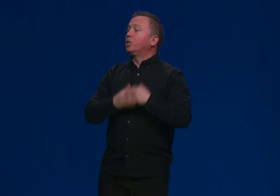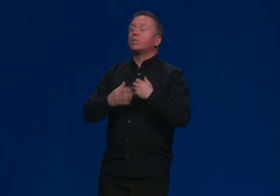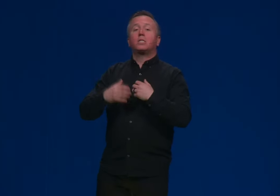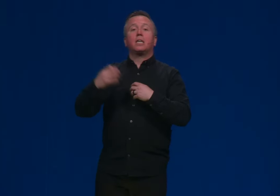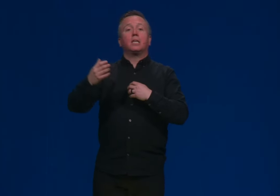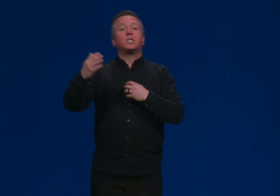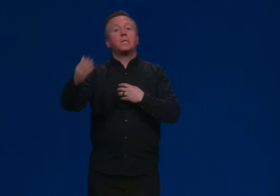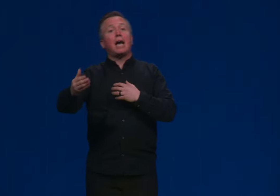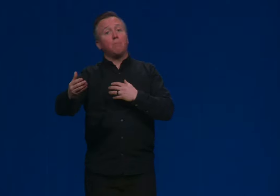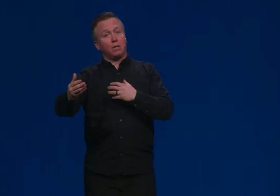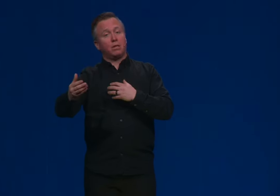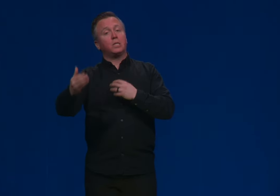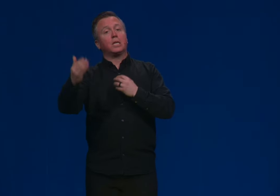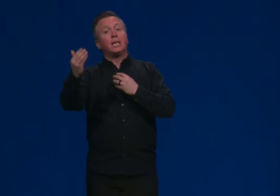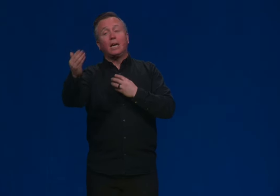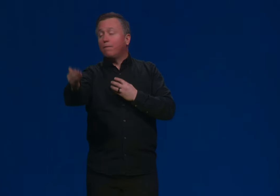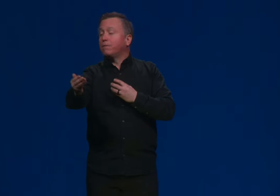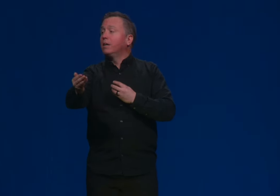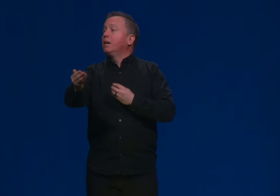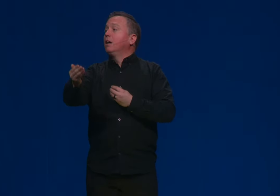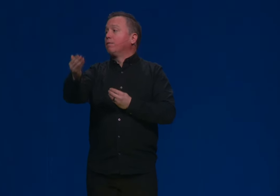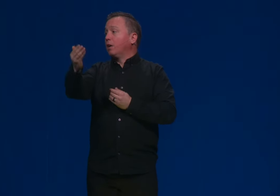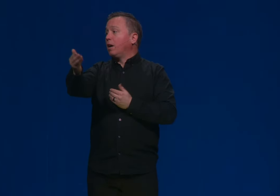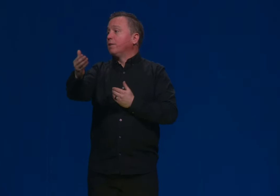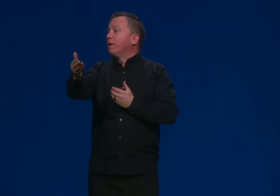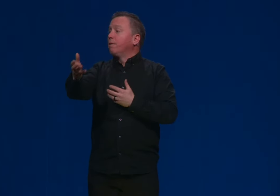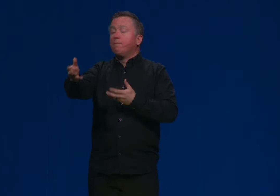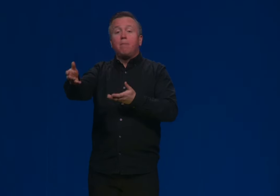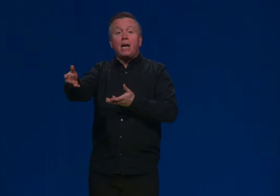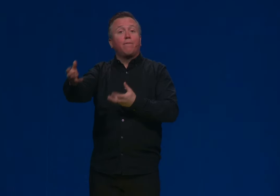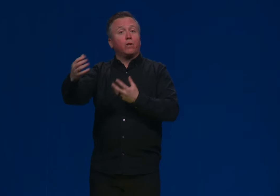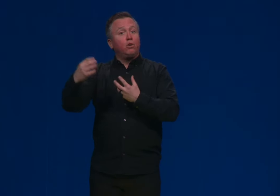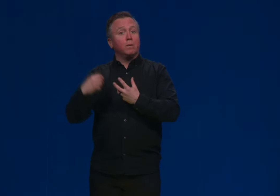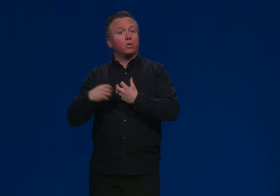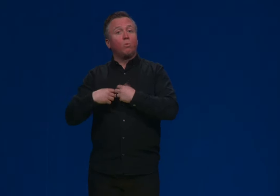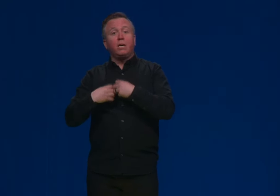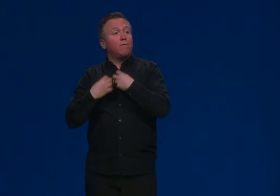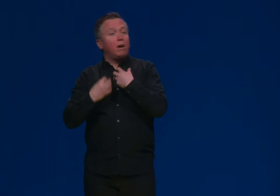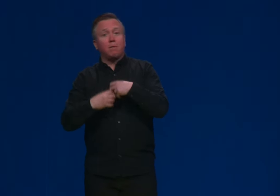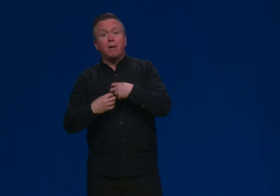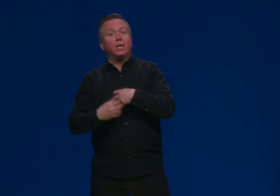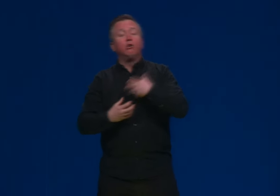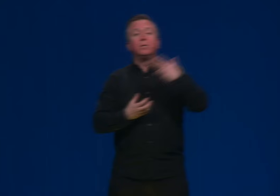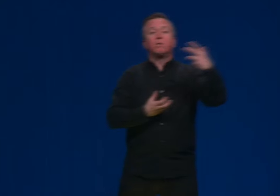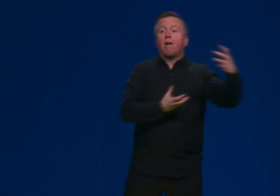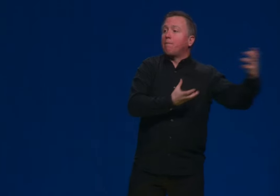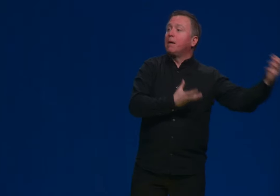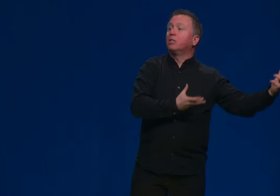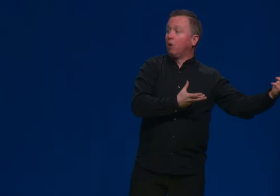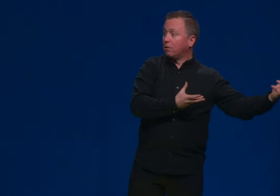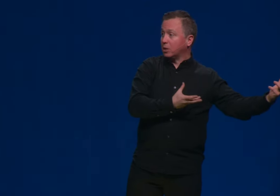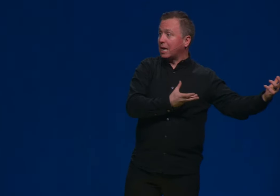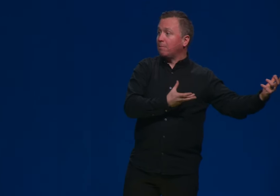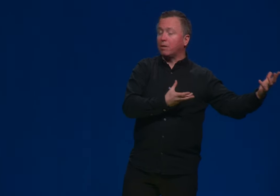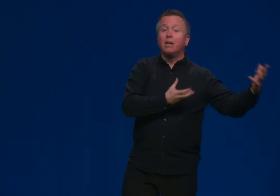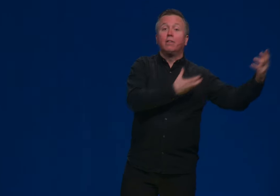Jesus said that Sabbath is a gift of God made for humans. We have not been made. Humans have not been made to honor the Sabbath.